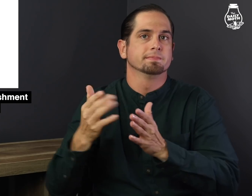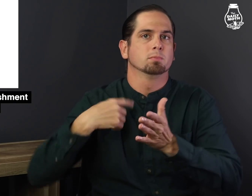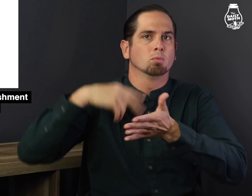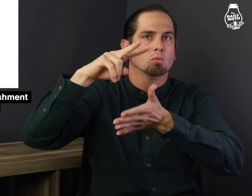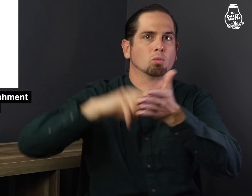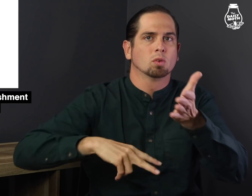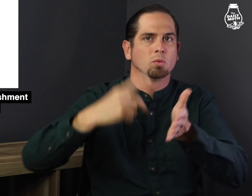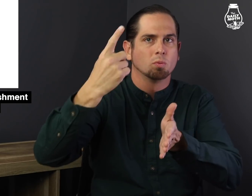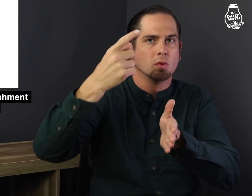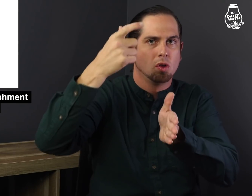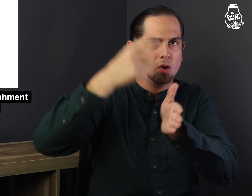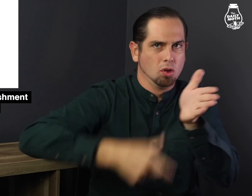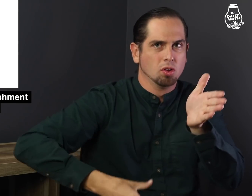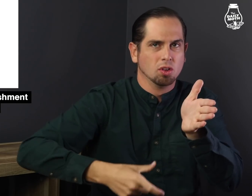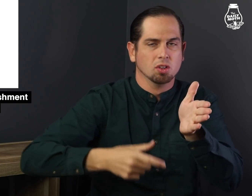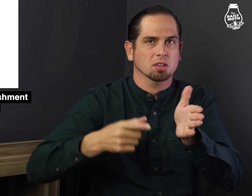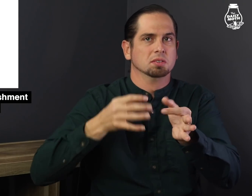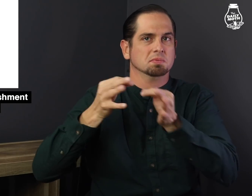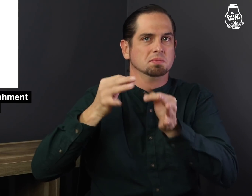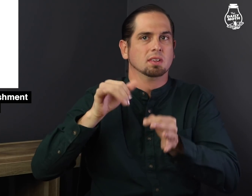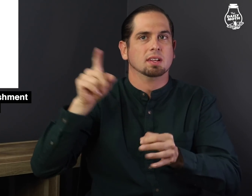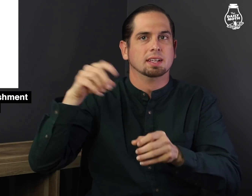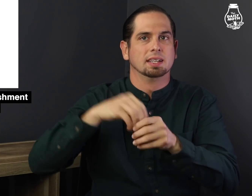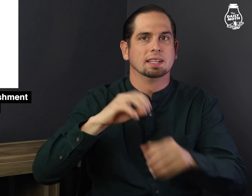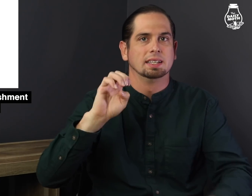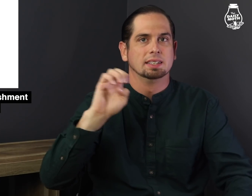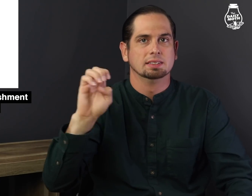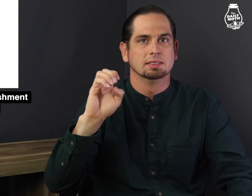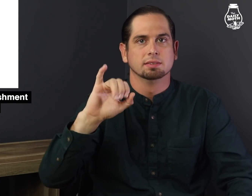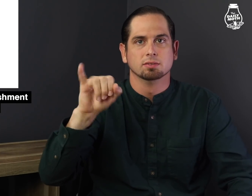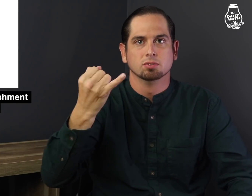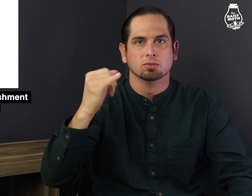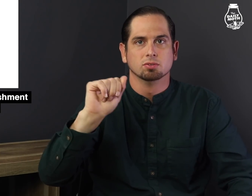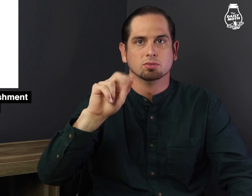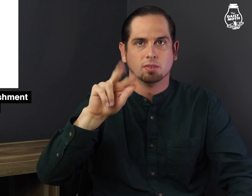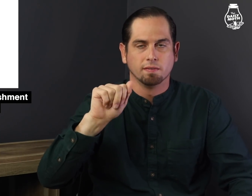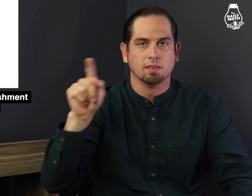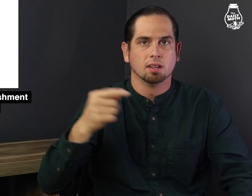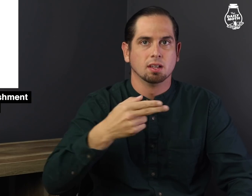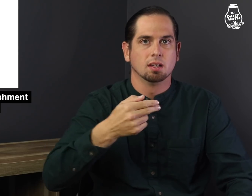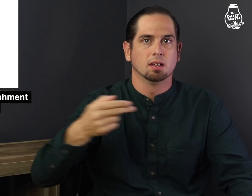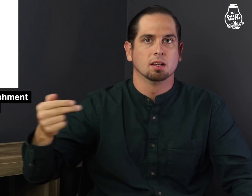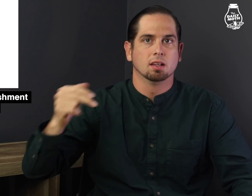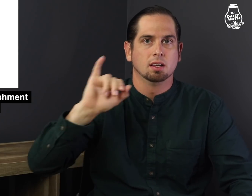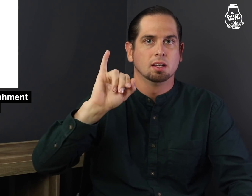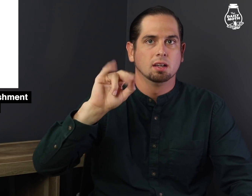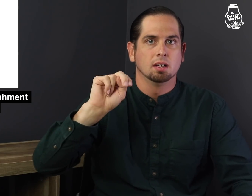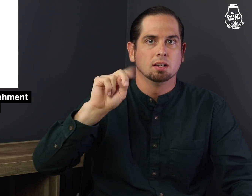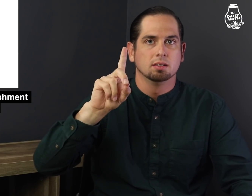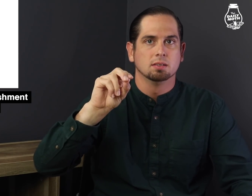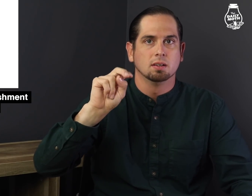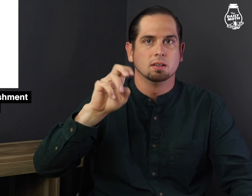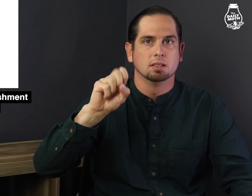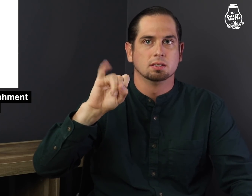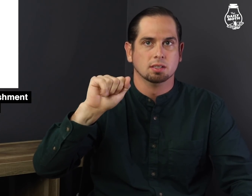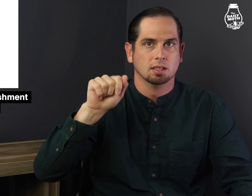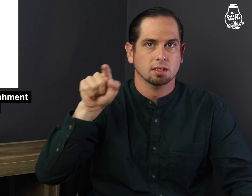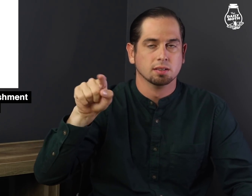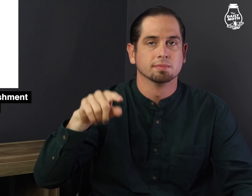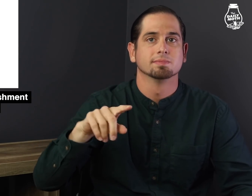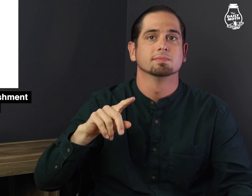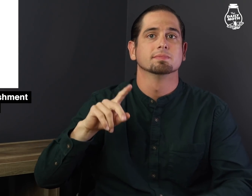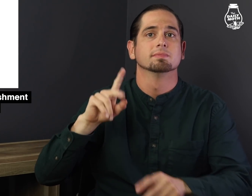I read an article that said in East Java, Indonesia,